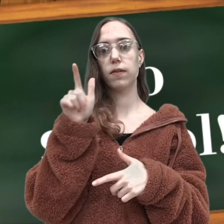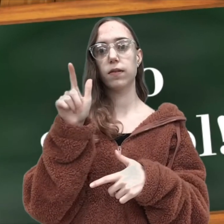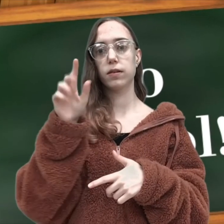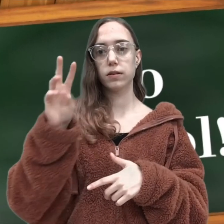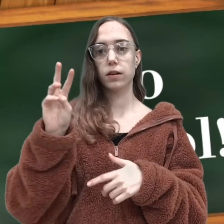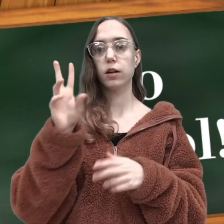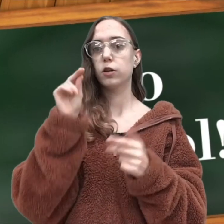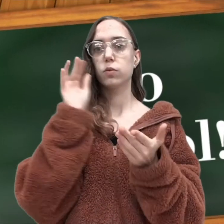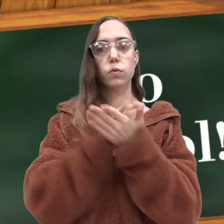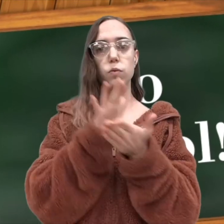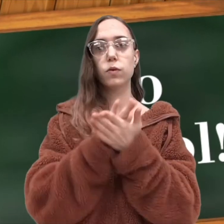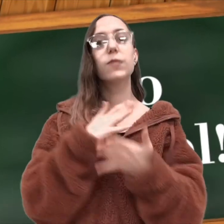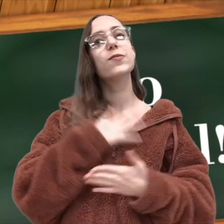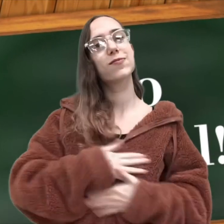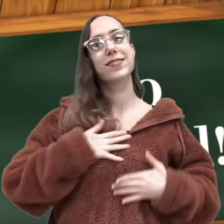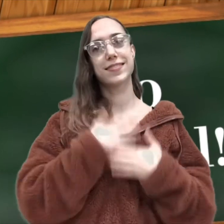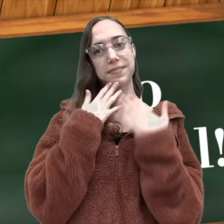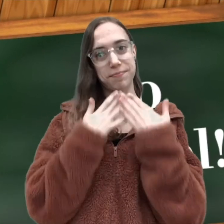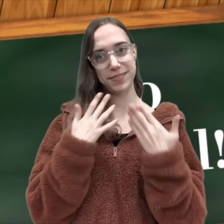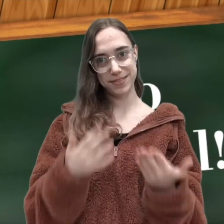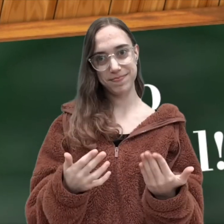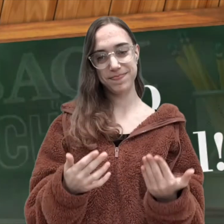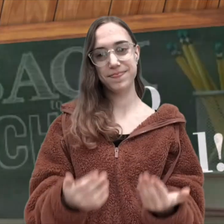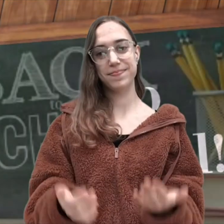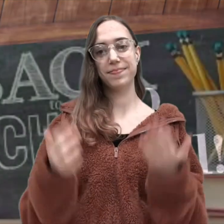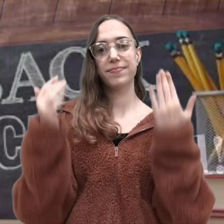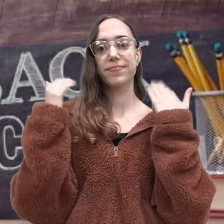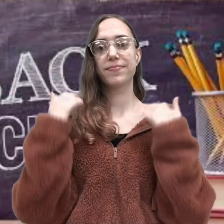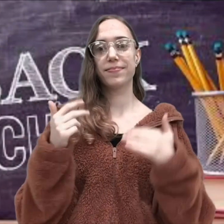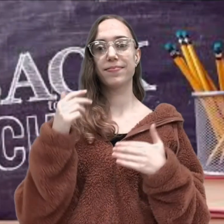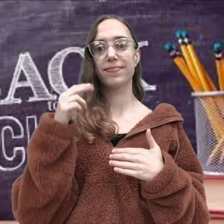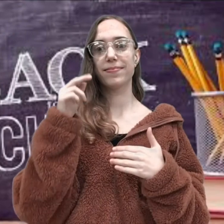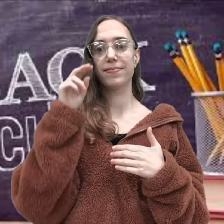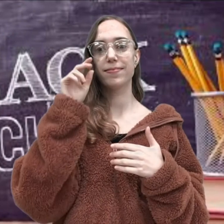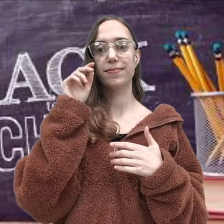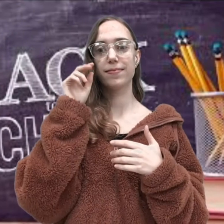November 24th through the 26th we'll have no school for Thanksgiving break.